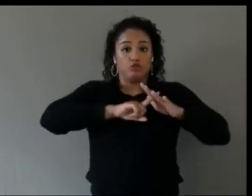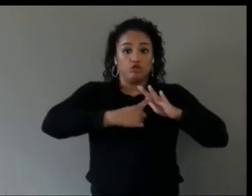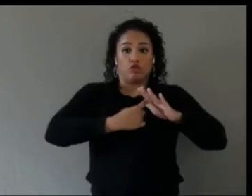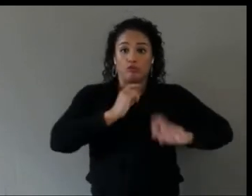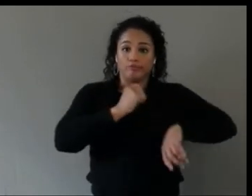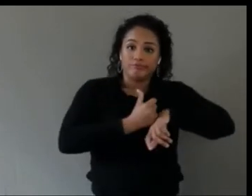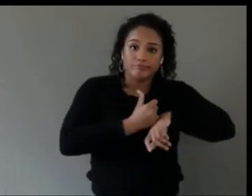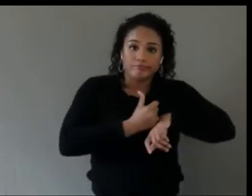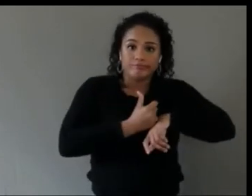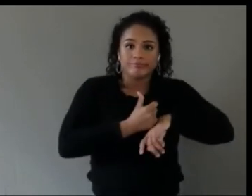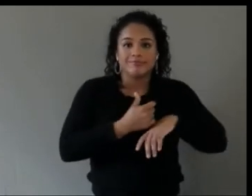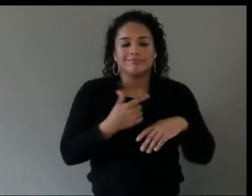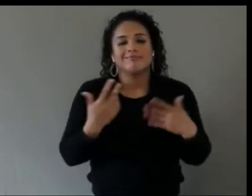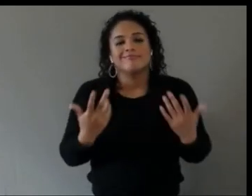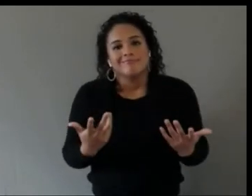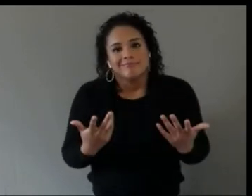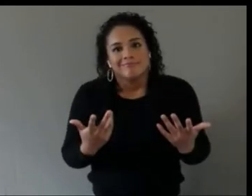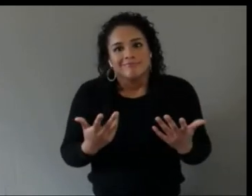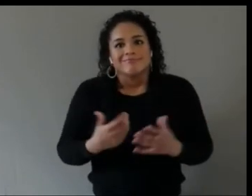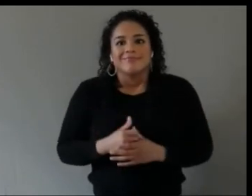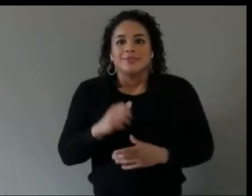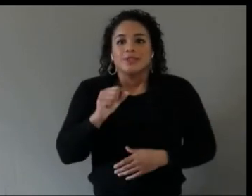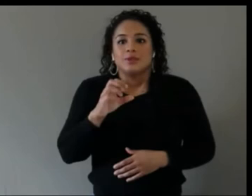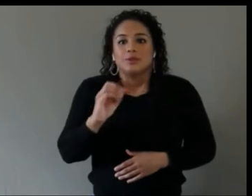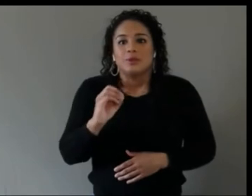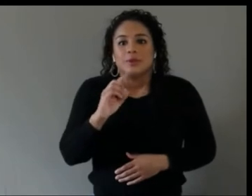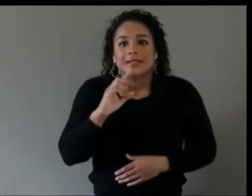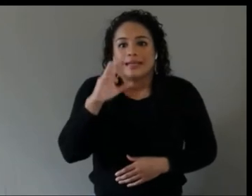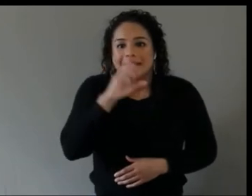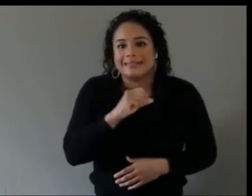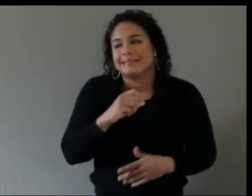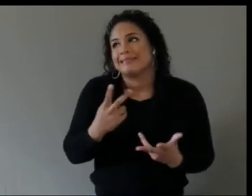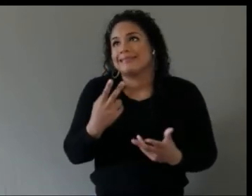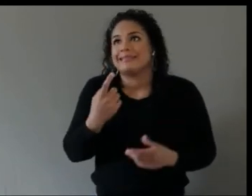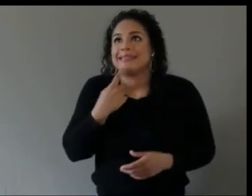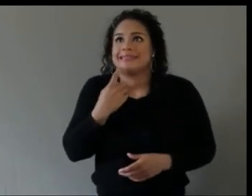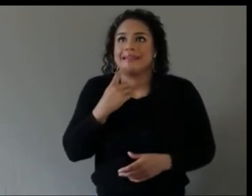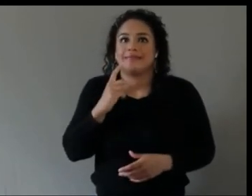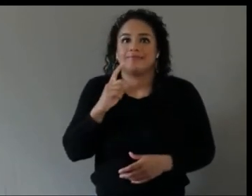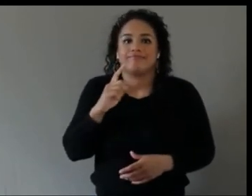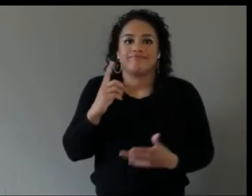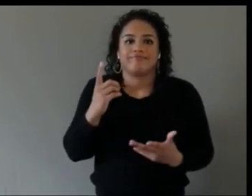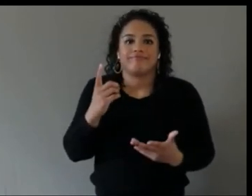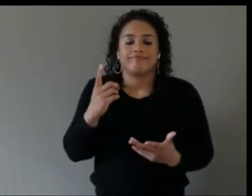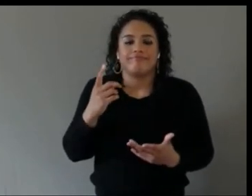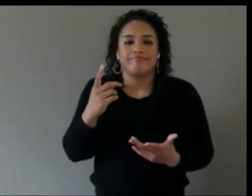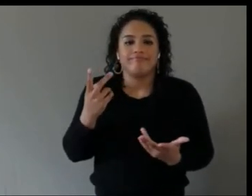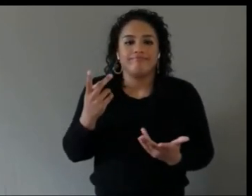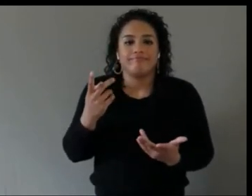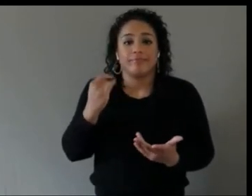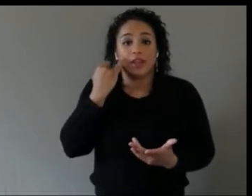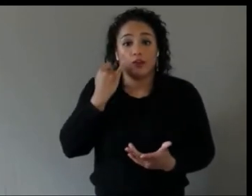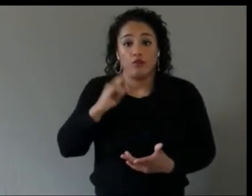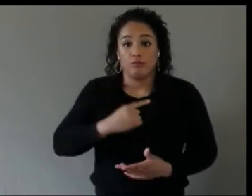So I guess if you -- say hypothetically you're by yourself and as a UX designer I can probably come